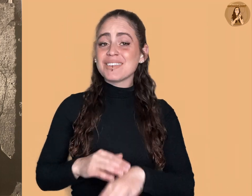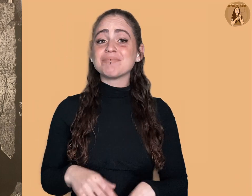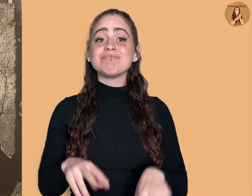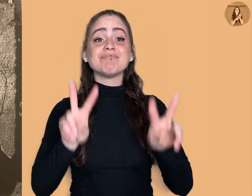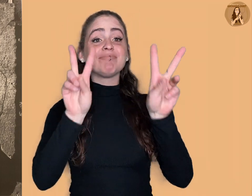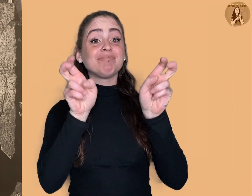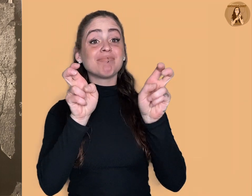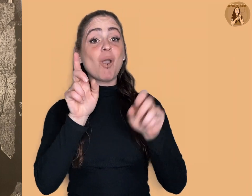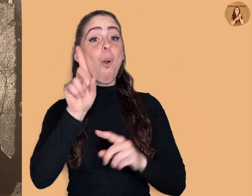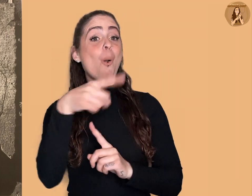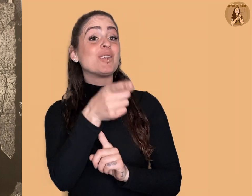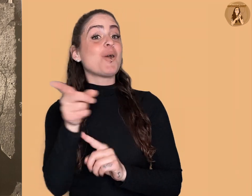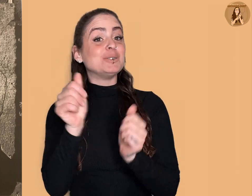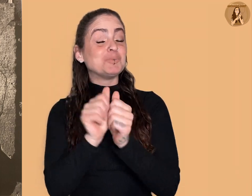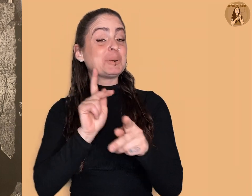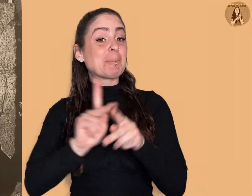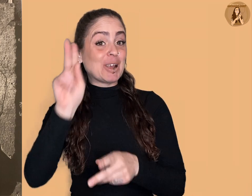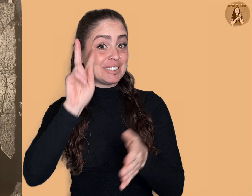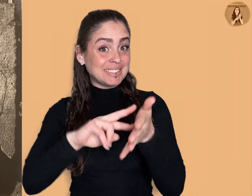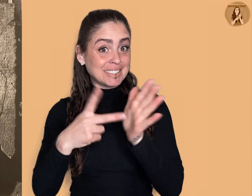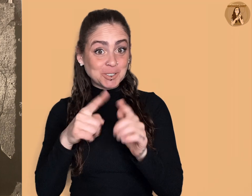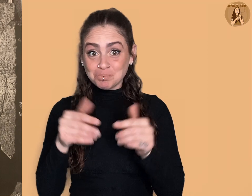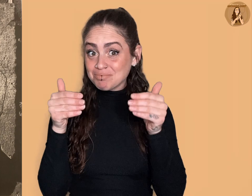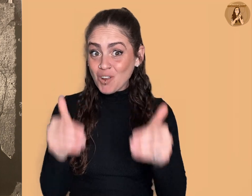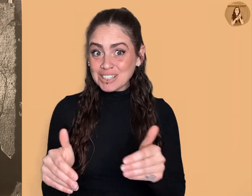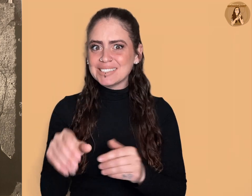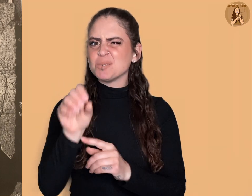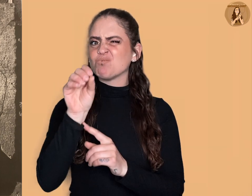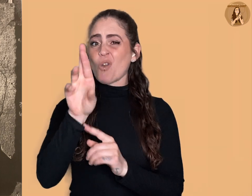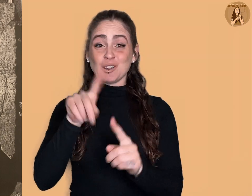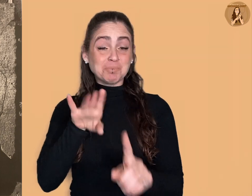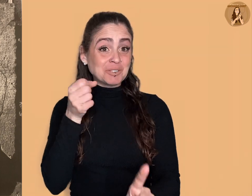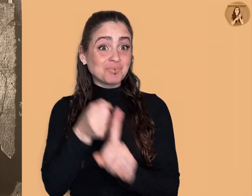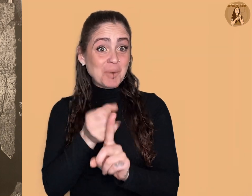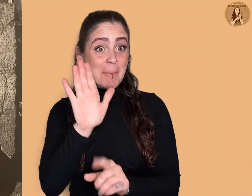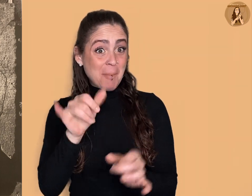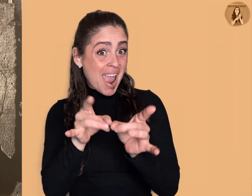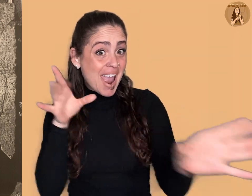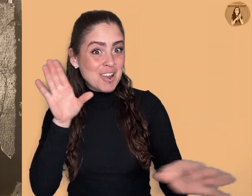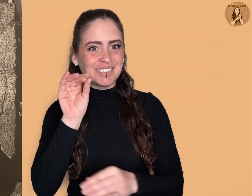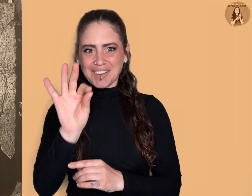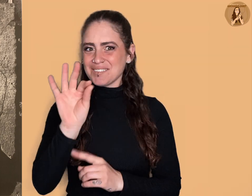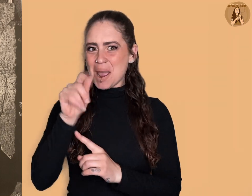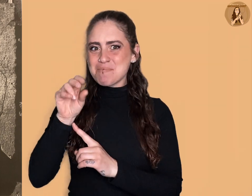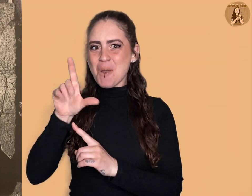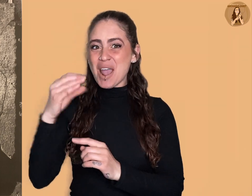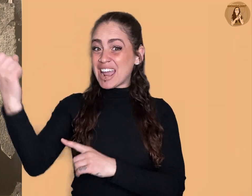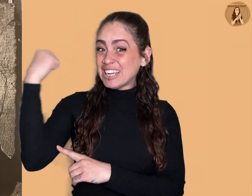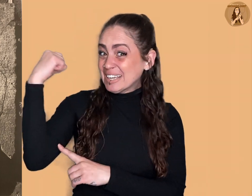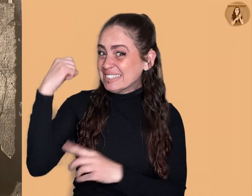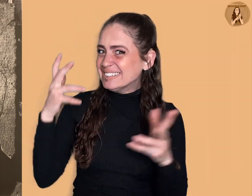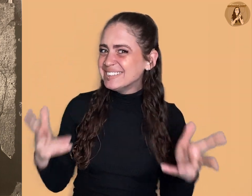“only those with pure intentions to proceed or to be struck down by the arrows of Apollo and Hercules”,